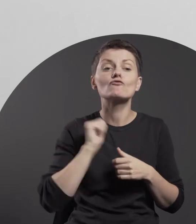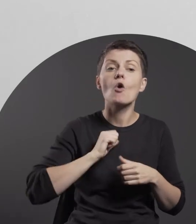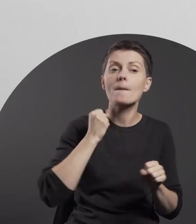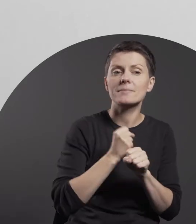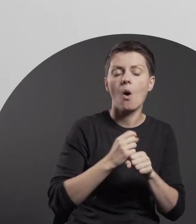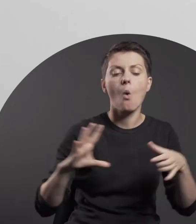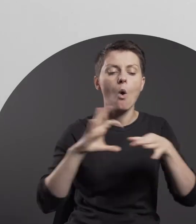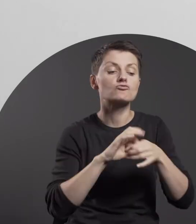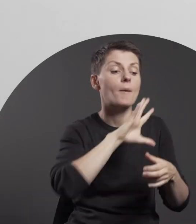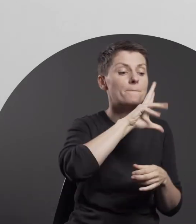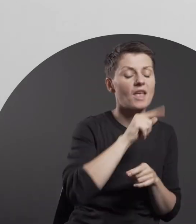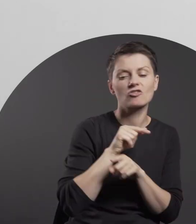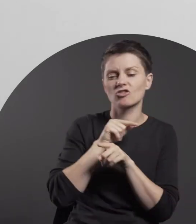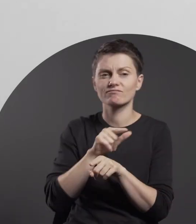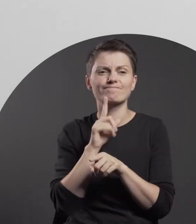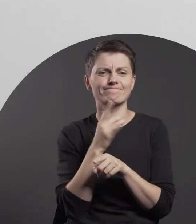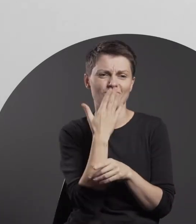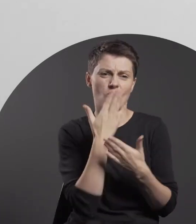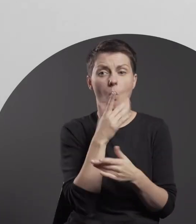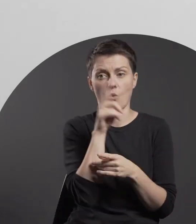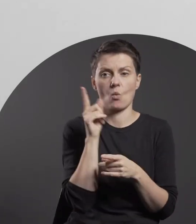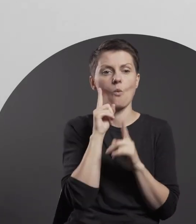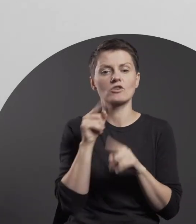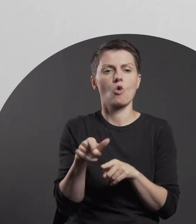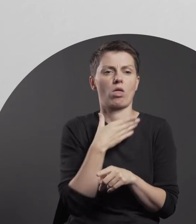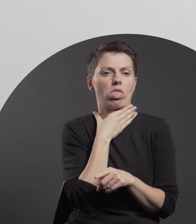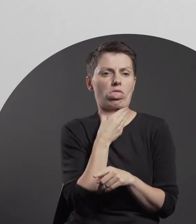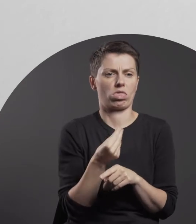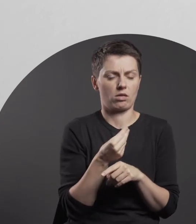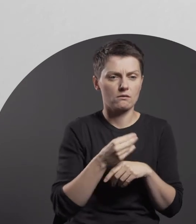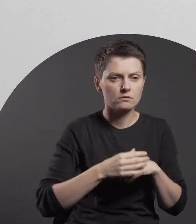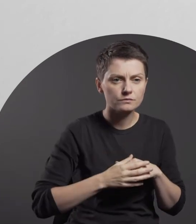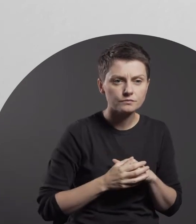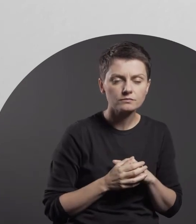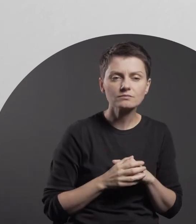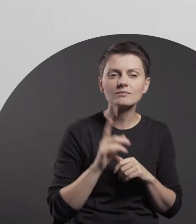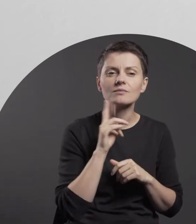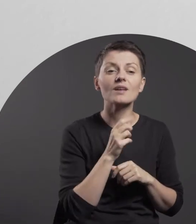with what is widely considered revolting. In many of her works,